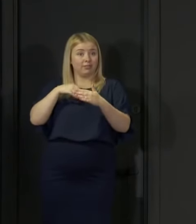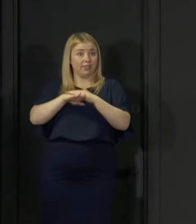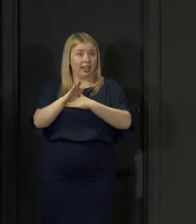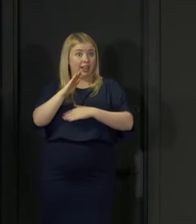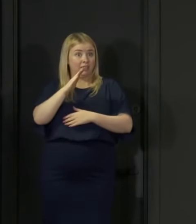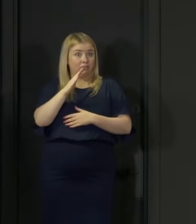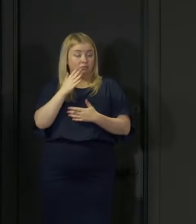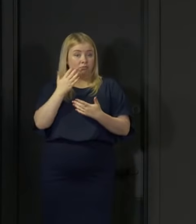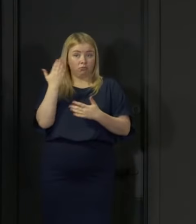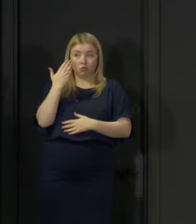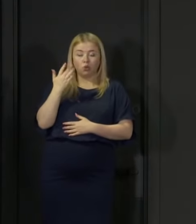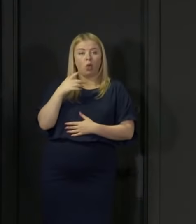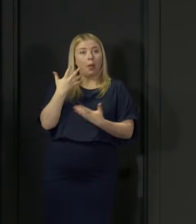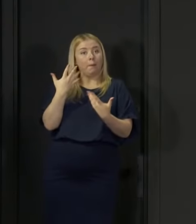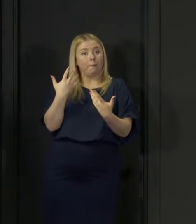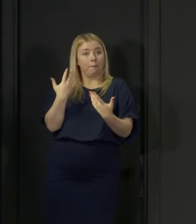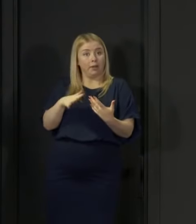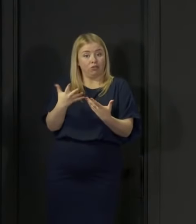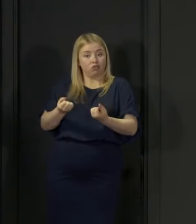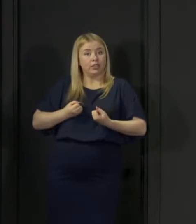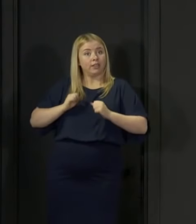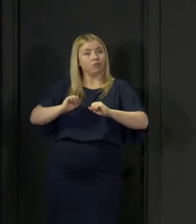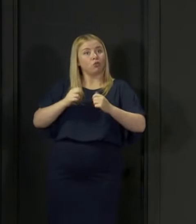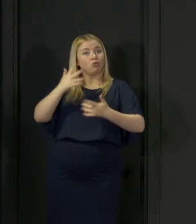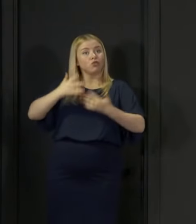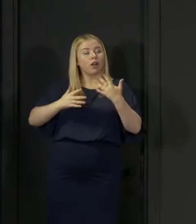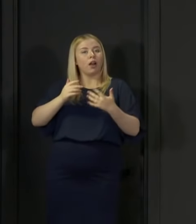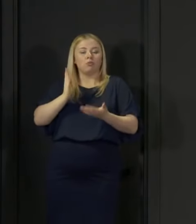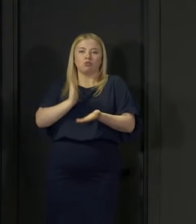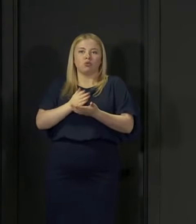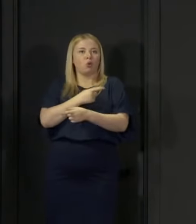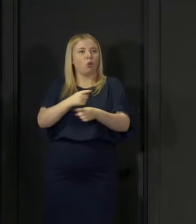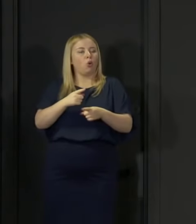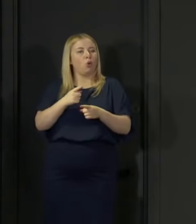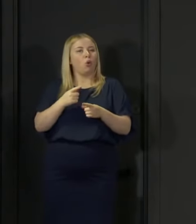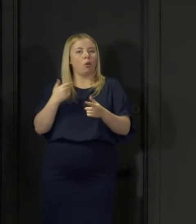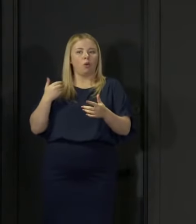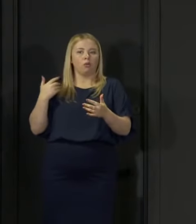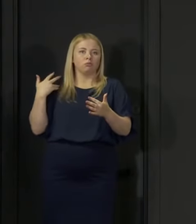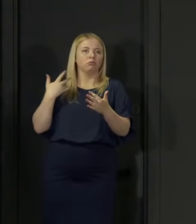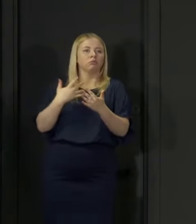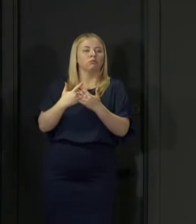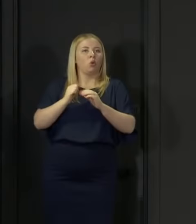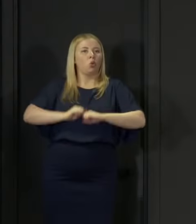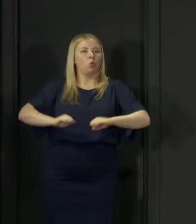sure that for many of you and for your families the build up to this day has been very tense